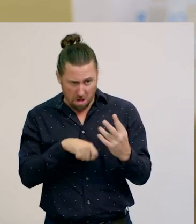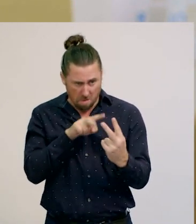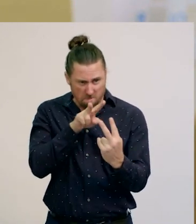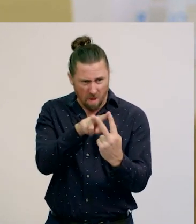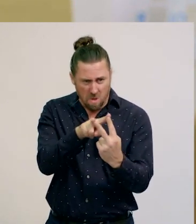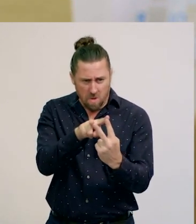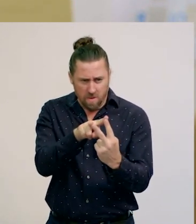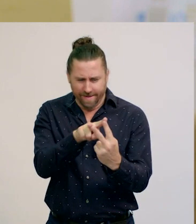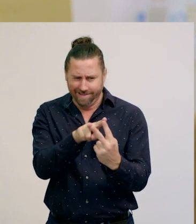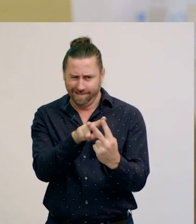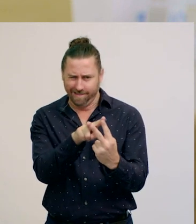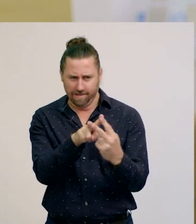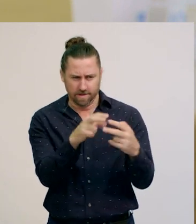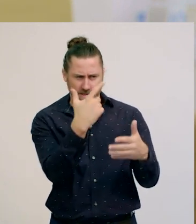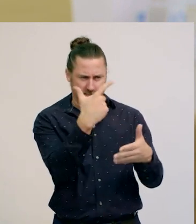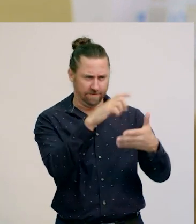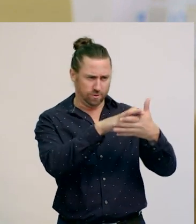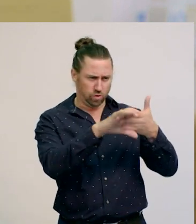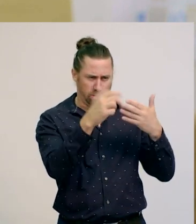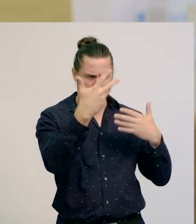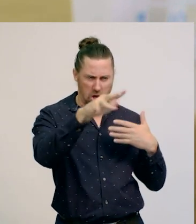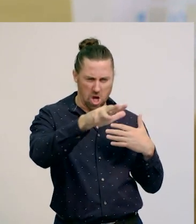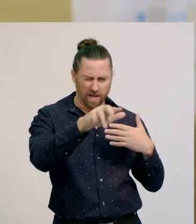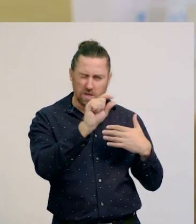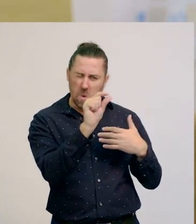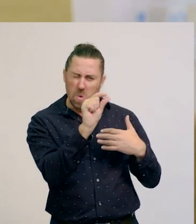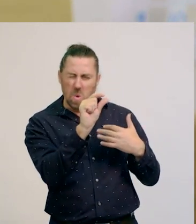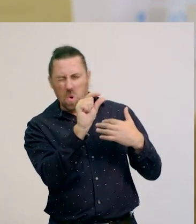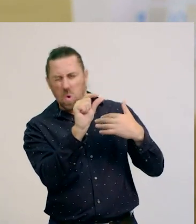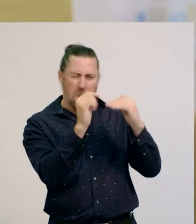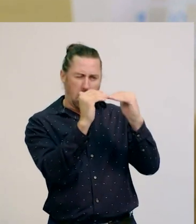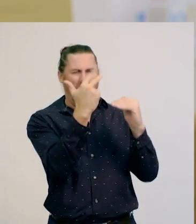Hm - $7.90 is nearly $8,